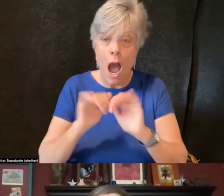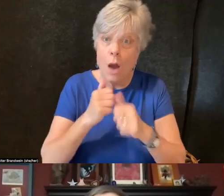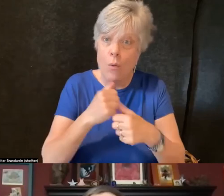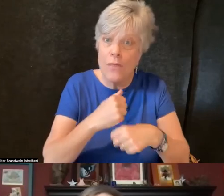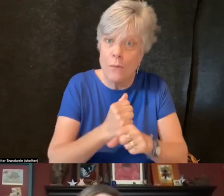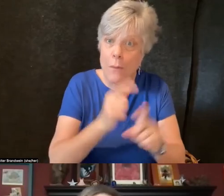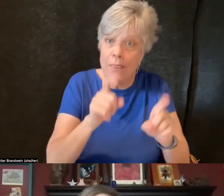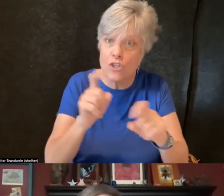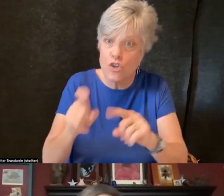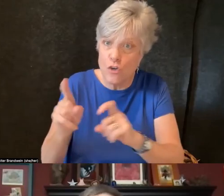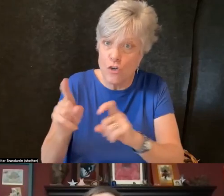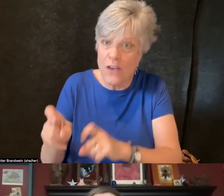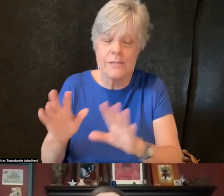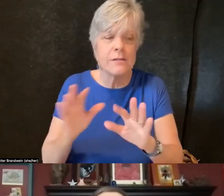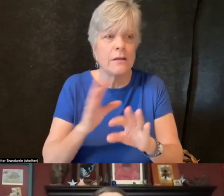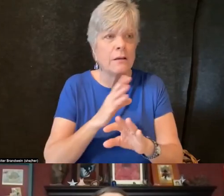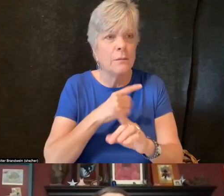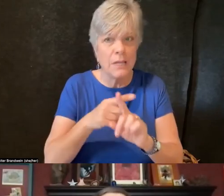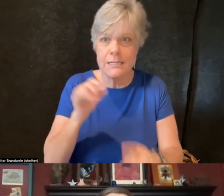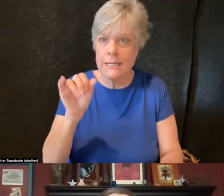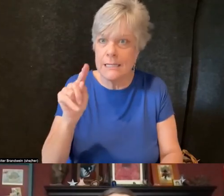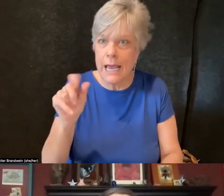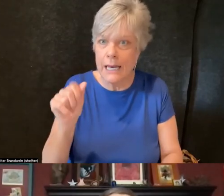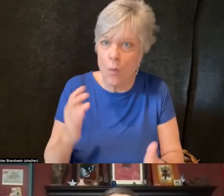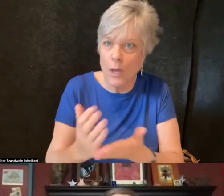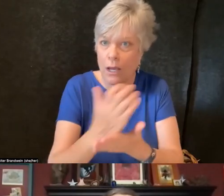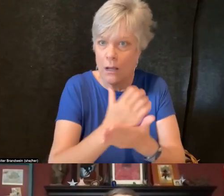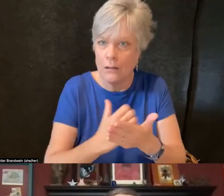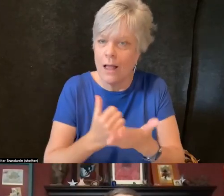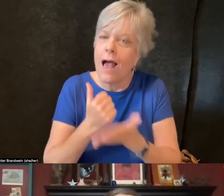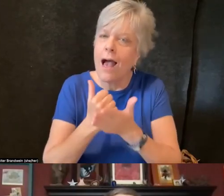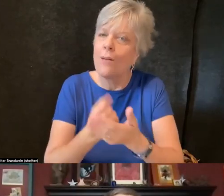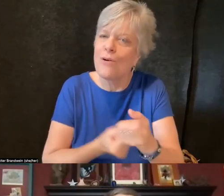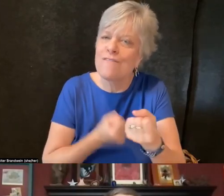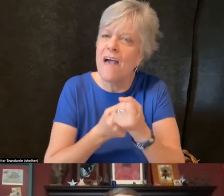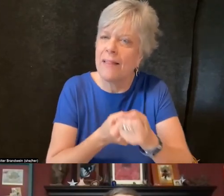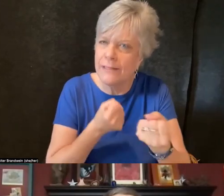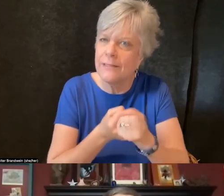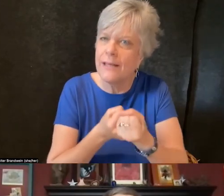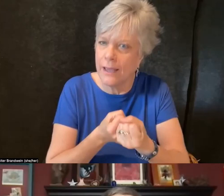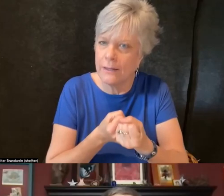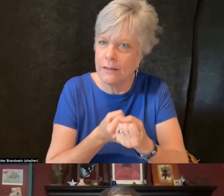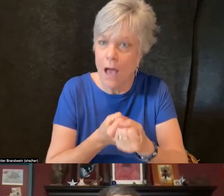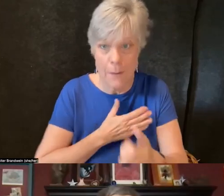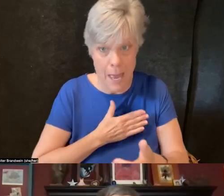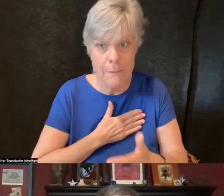and the data we used that then helped validate, I'm happy to do that.